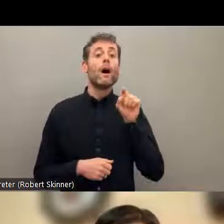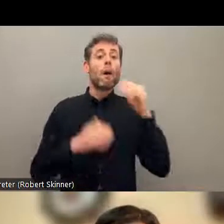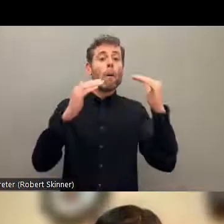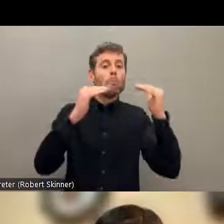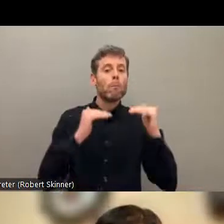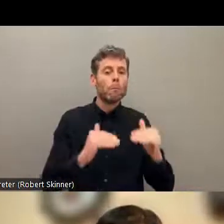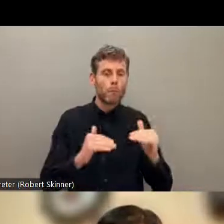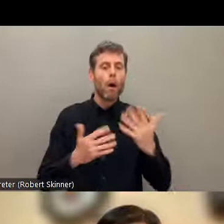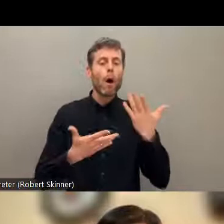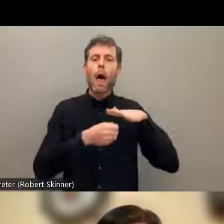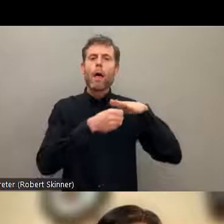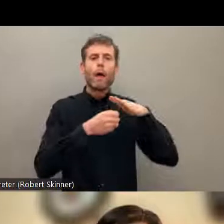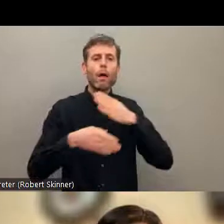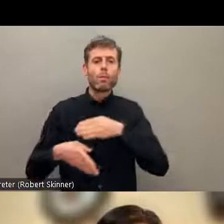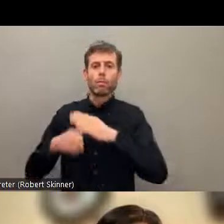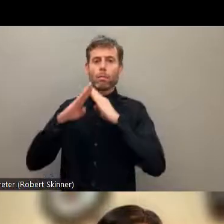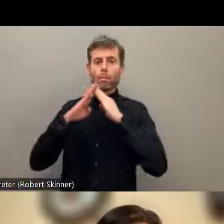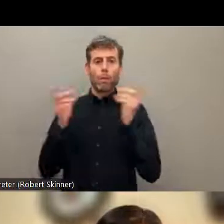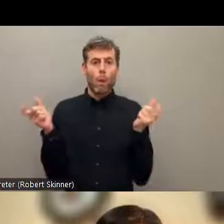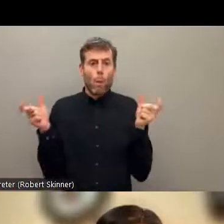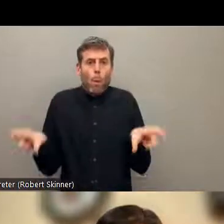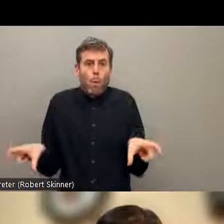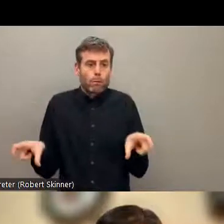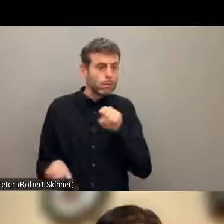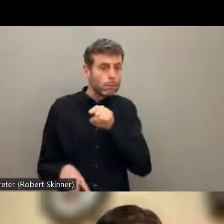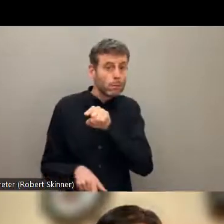lockdown and those impacted communities are 84%. We